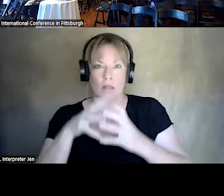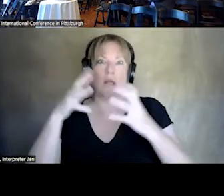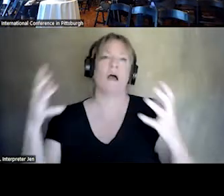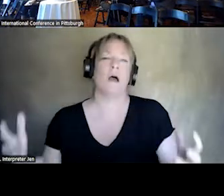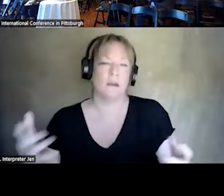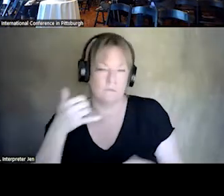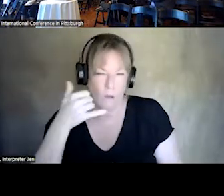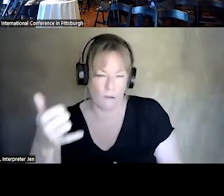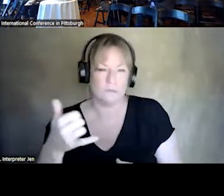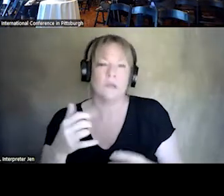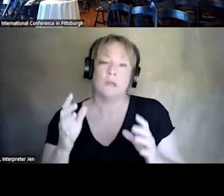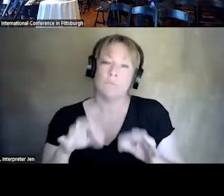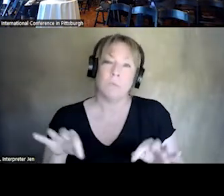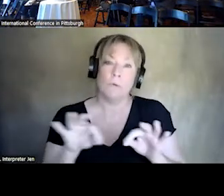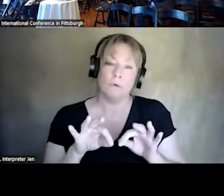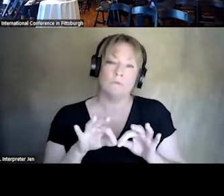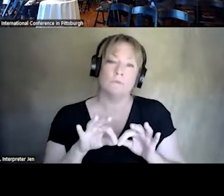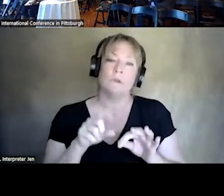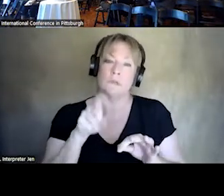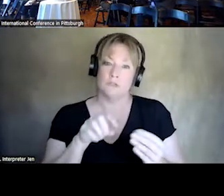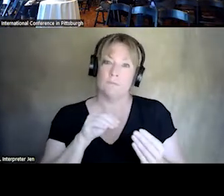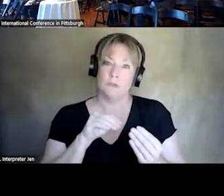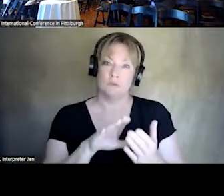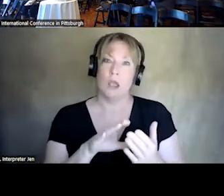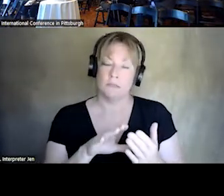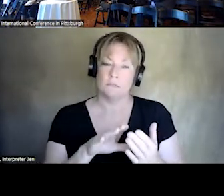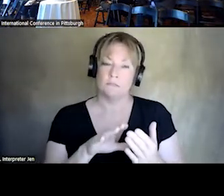IT IS REALLY IMPORTANT. IT NEEDS TO BE ADDRESSEDMENT WE NEED TO TAKE THE TIME